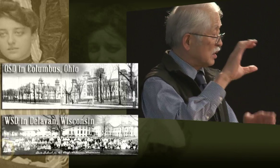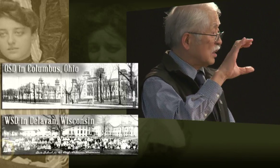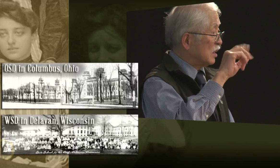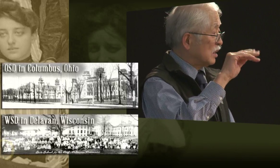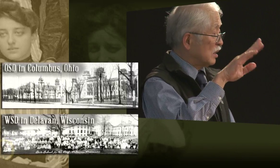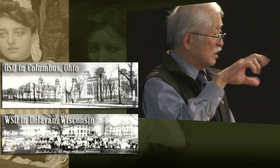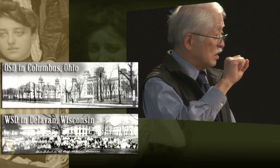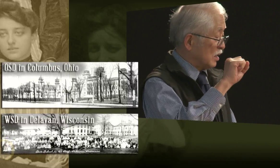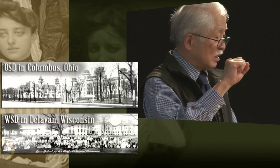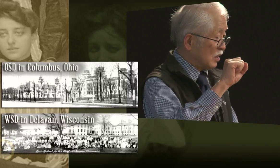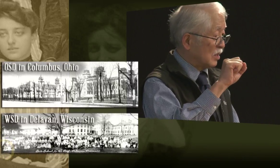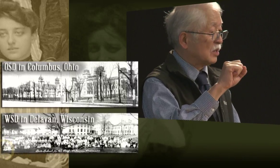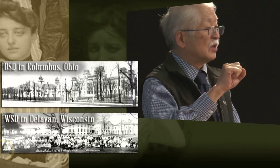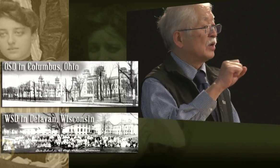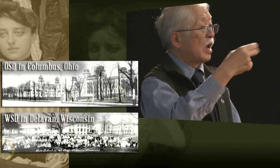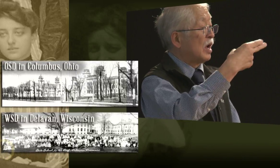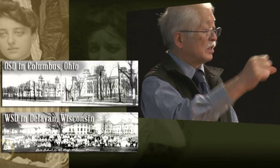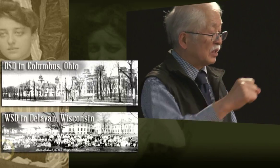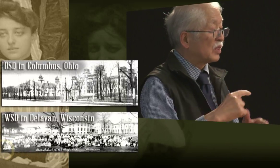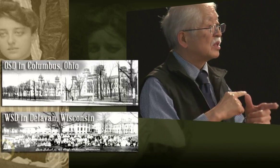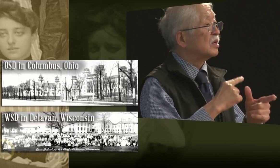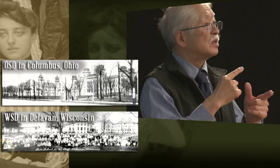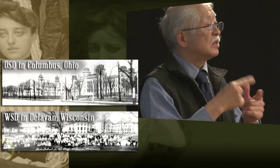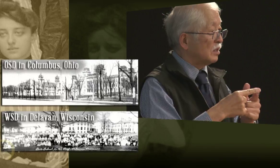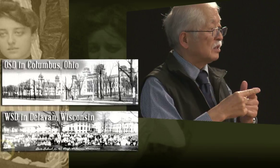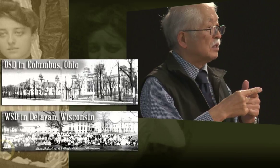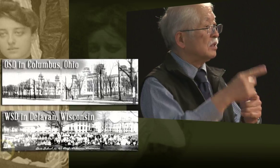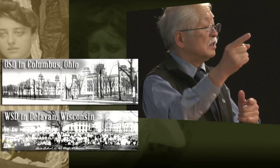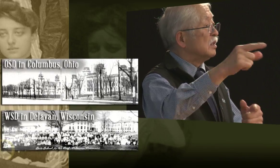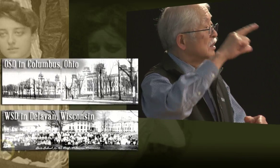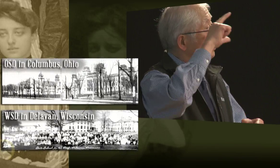graduated from high school: Columbus, Ohio.